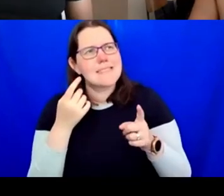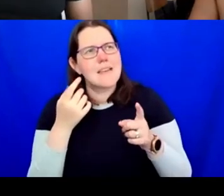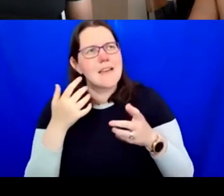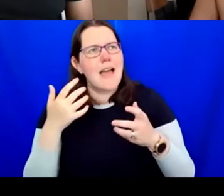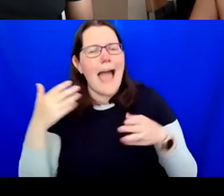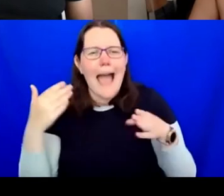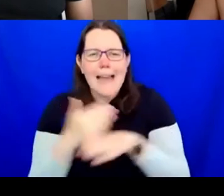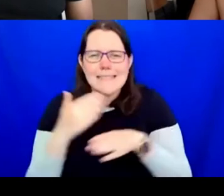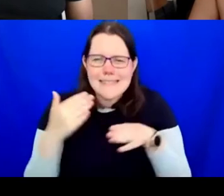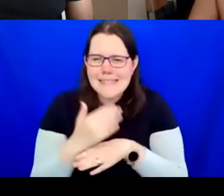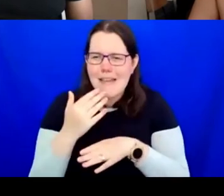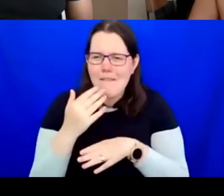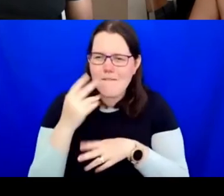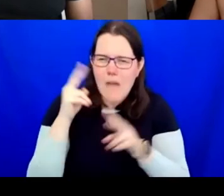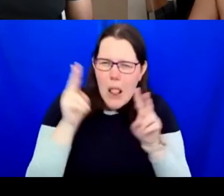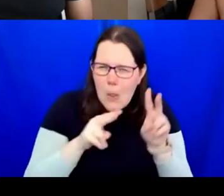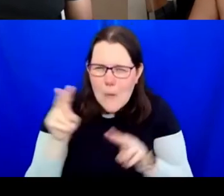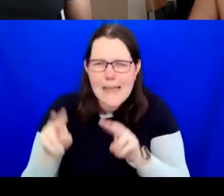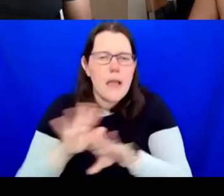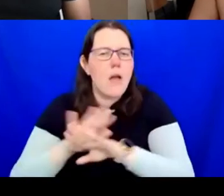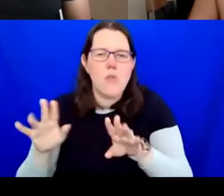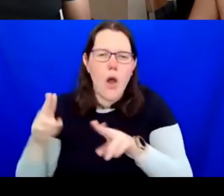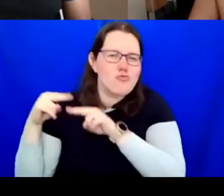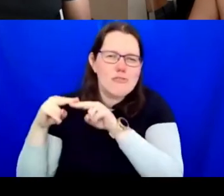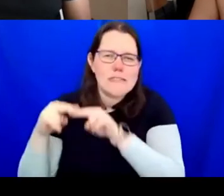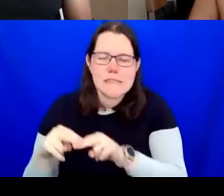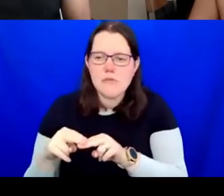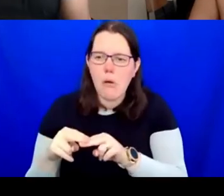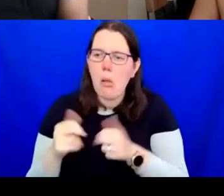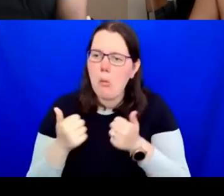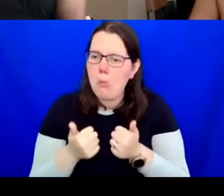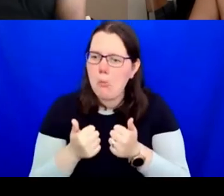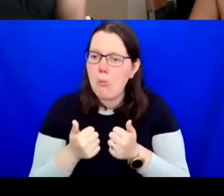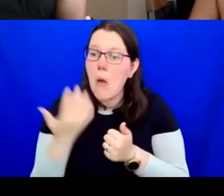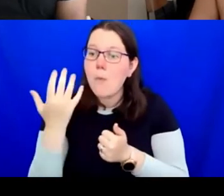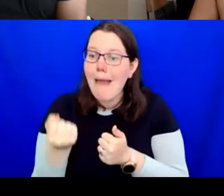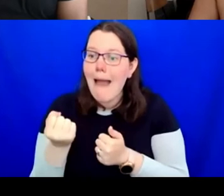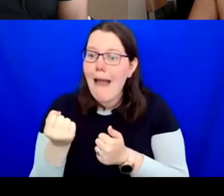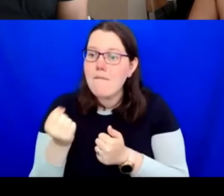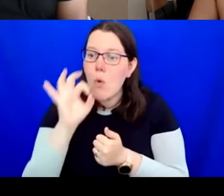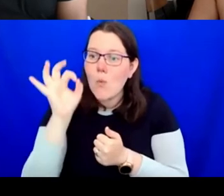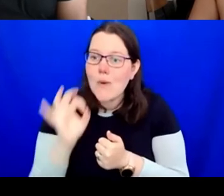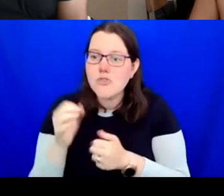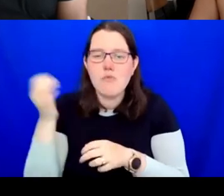the traditional. We've got a question here from Gaia, "I like to hear those